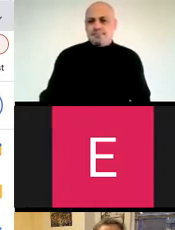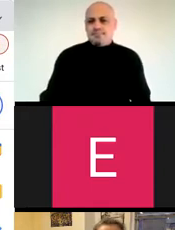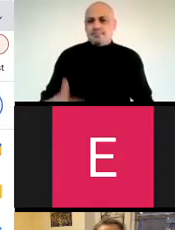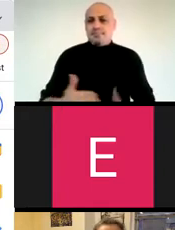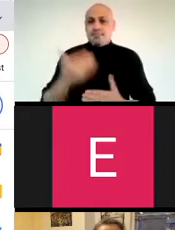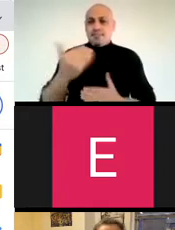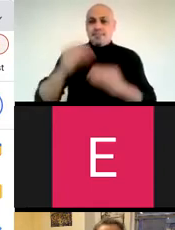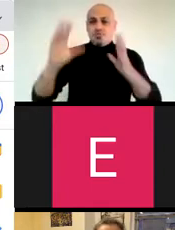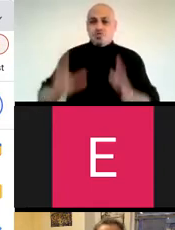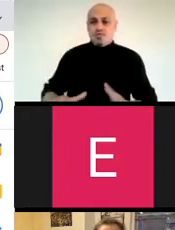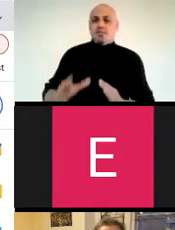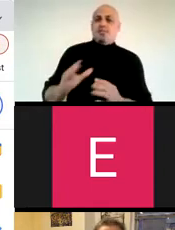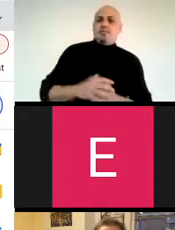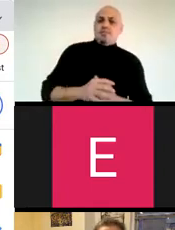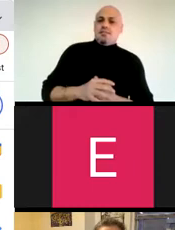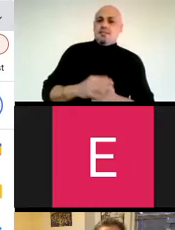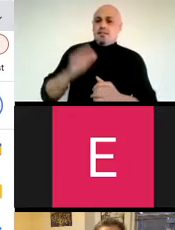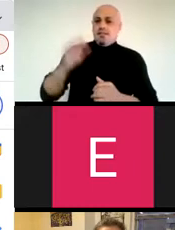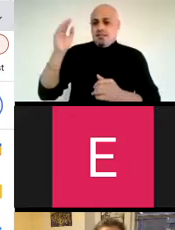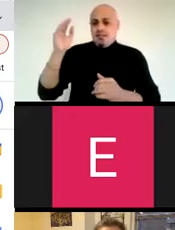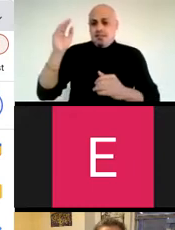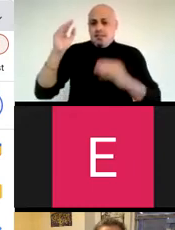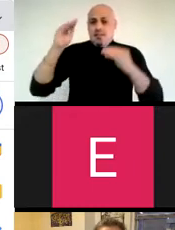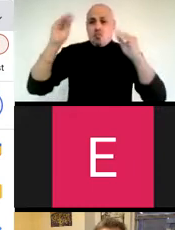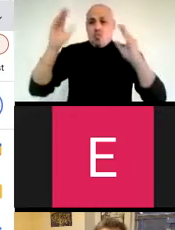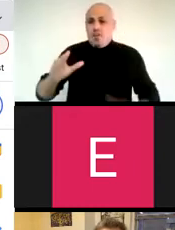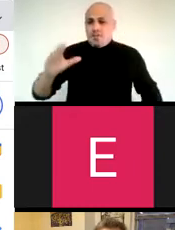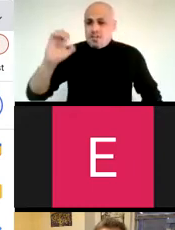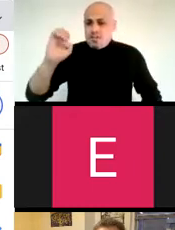Our next presenter is Professor Alyse Keller of